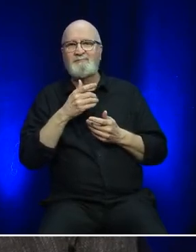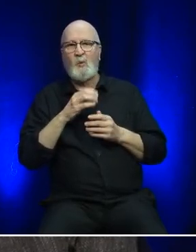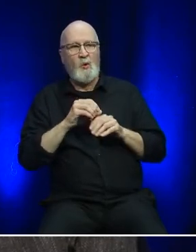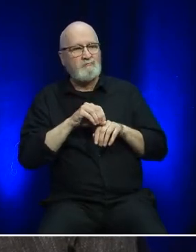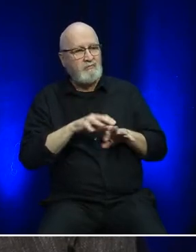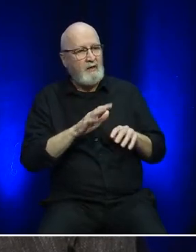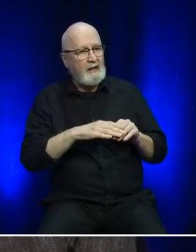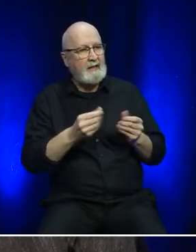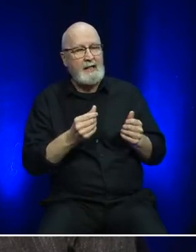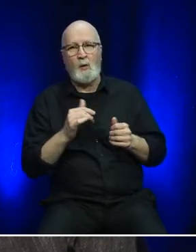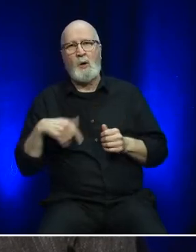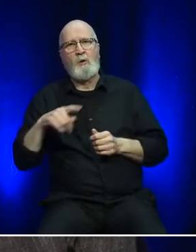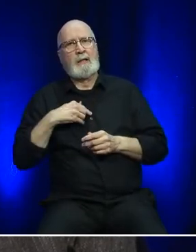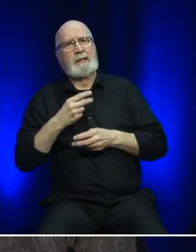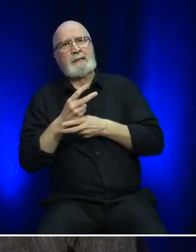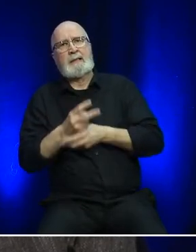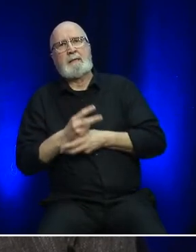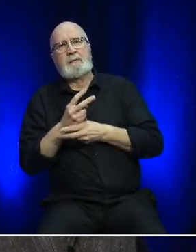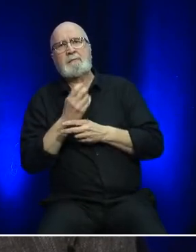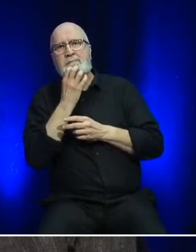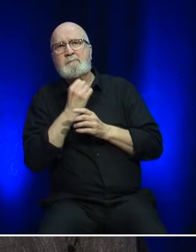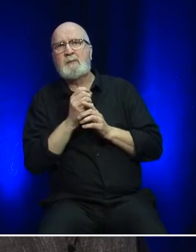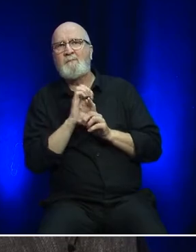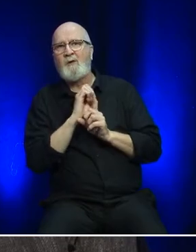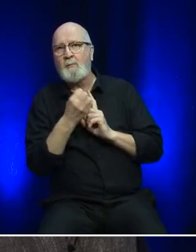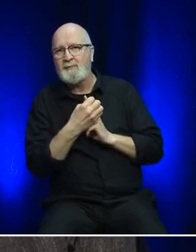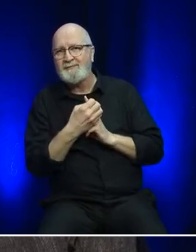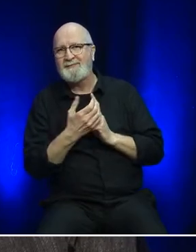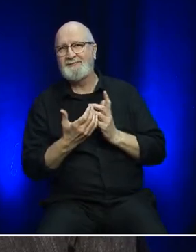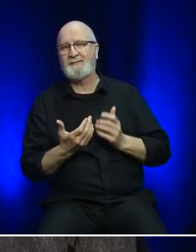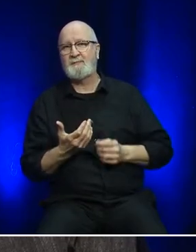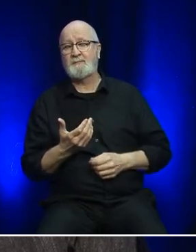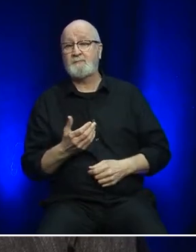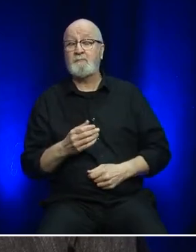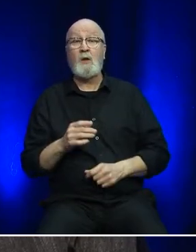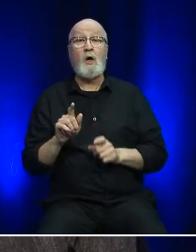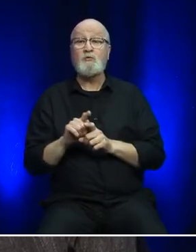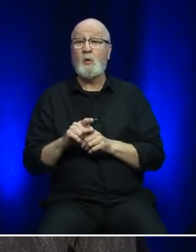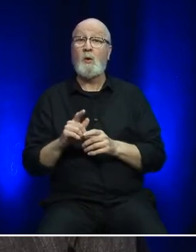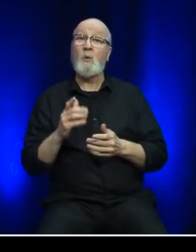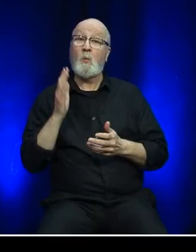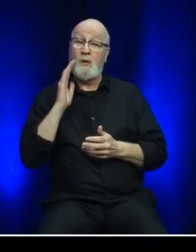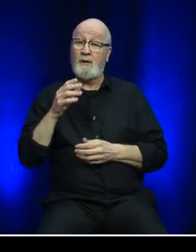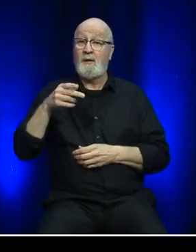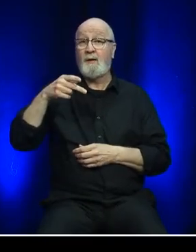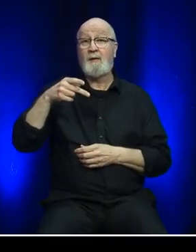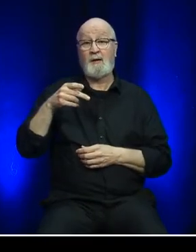In addition, we moved toward the installation of electric vehicle charging stations at all three of our